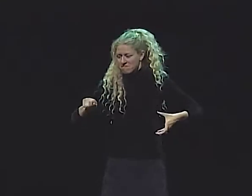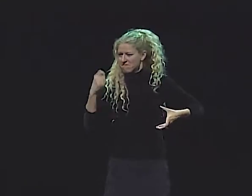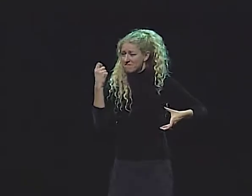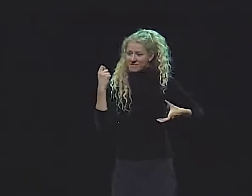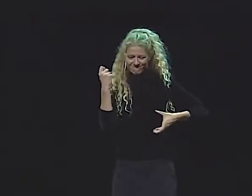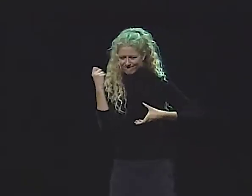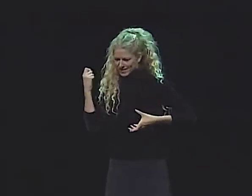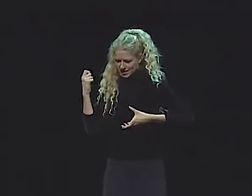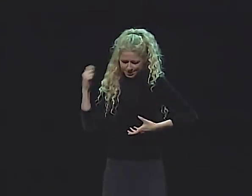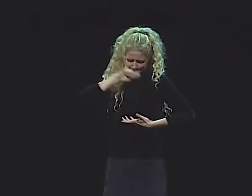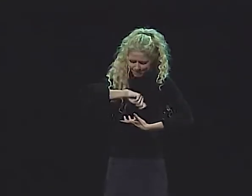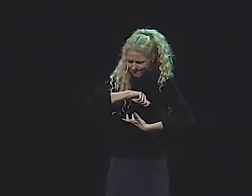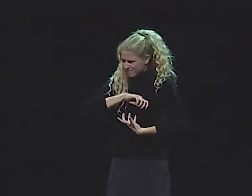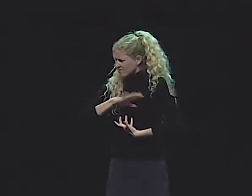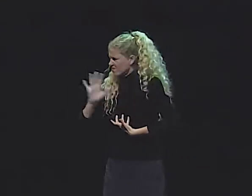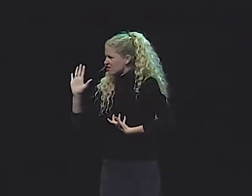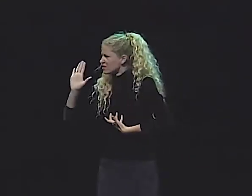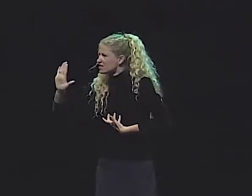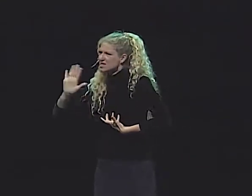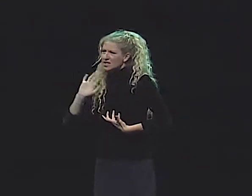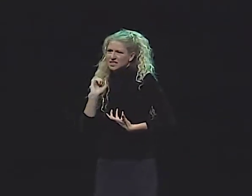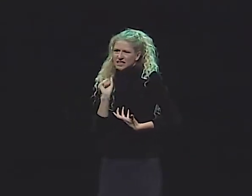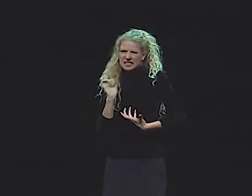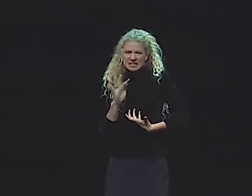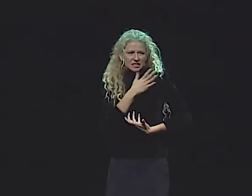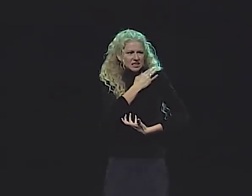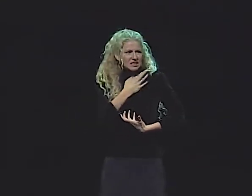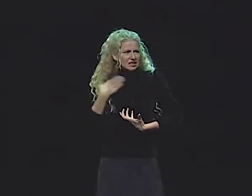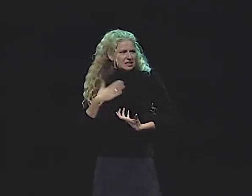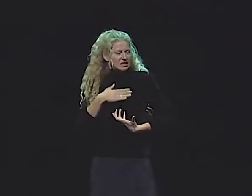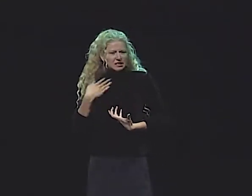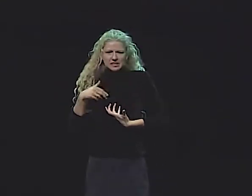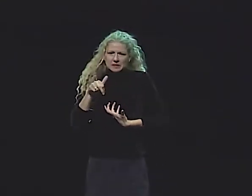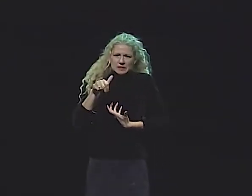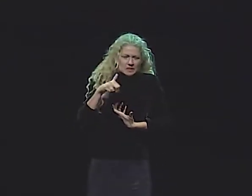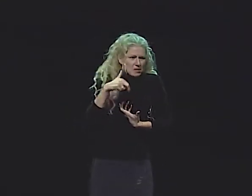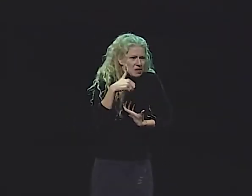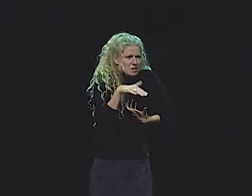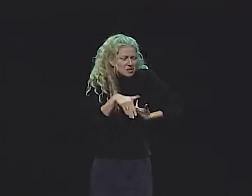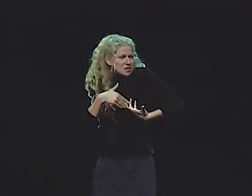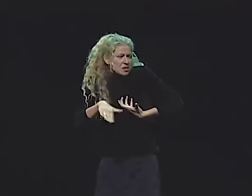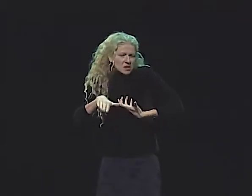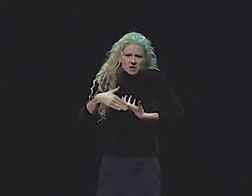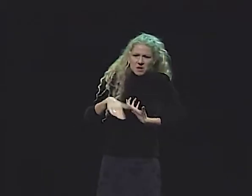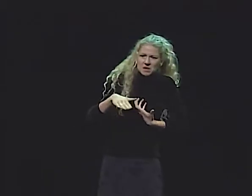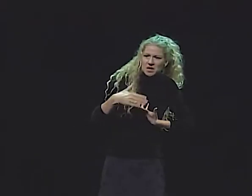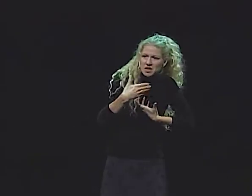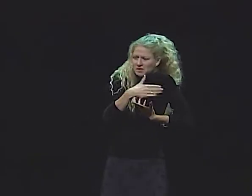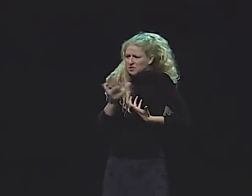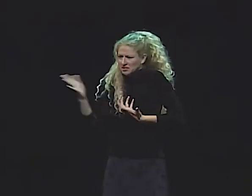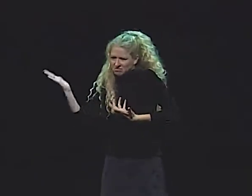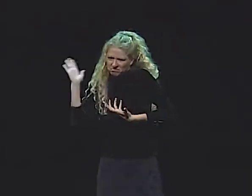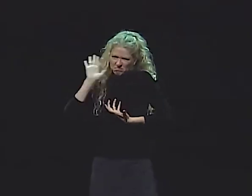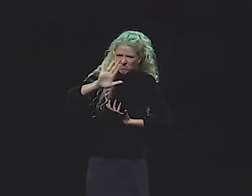AND DIFFERENT-SIZE SCREWDRIVERS. THAT MIGHT TO THE TRICK. SHE CLOSED EVERYTHING UP